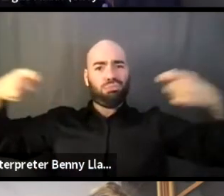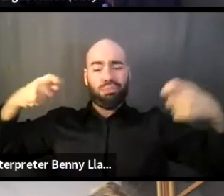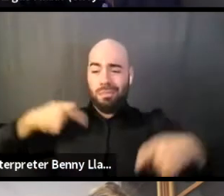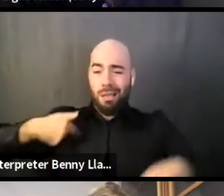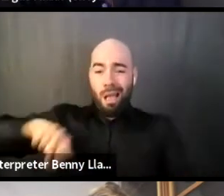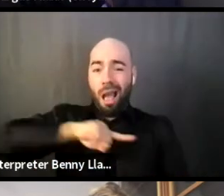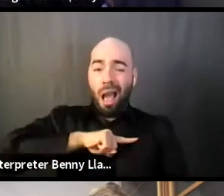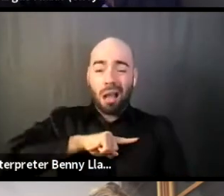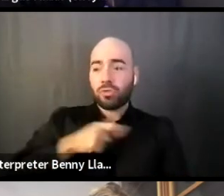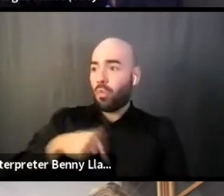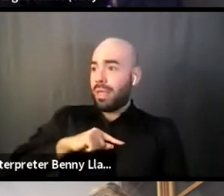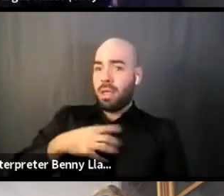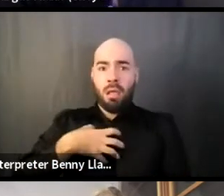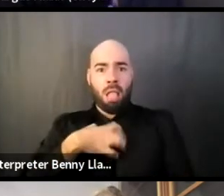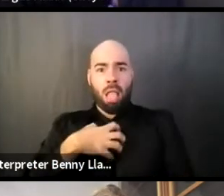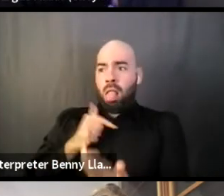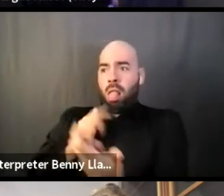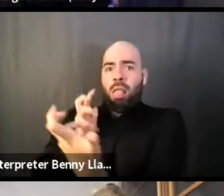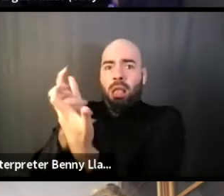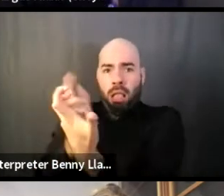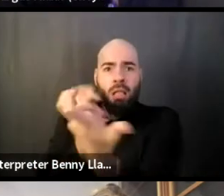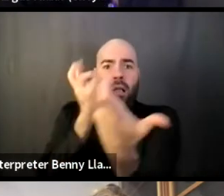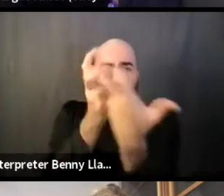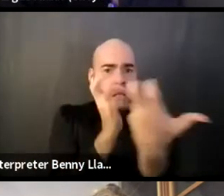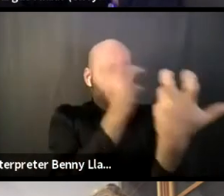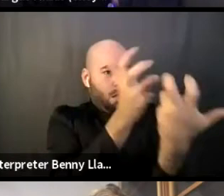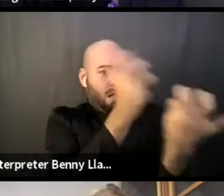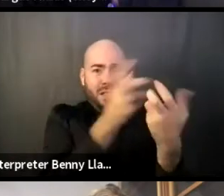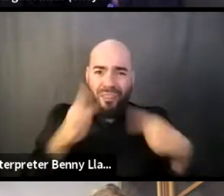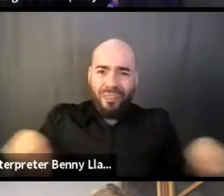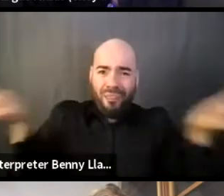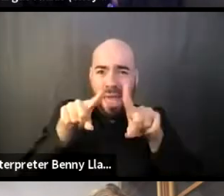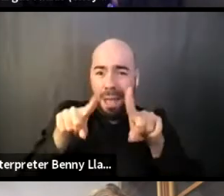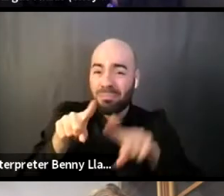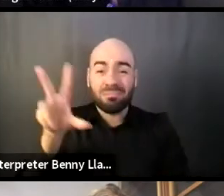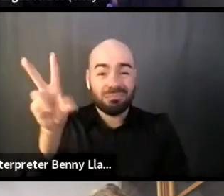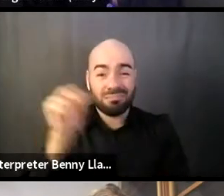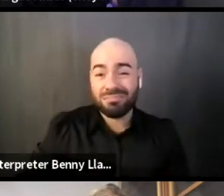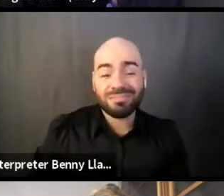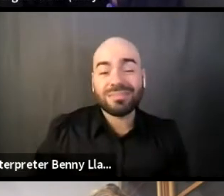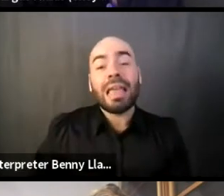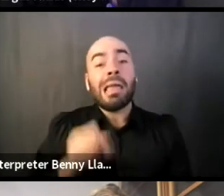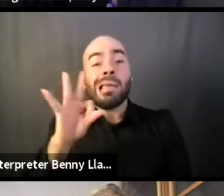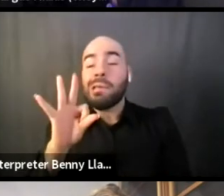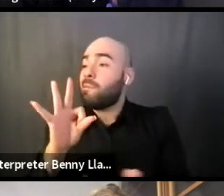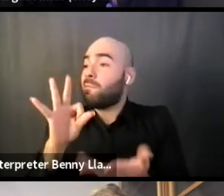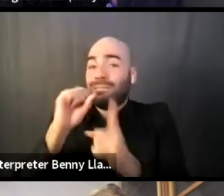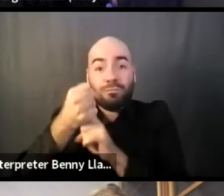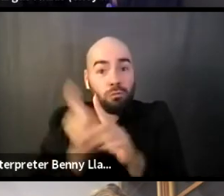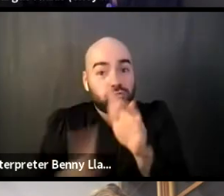And so I definitely think if the opportunity were to arise where we were to be funded by an organization